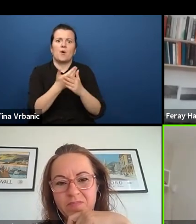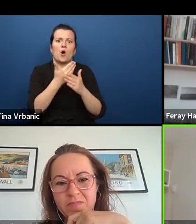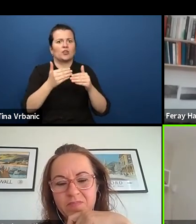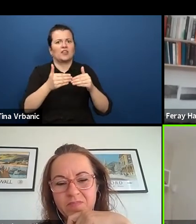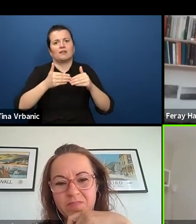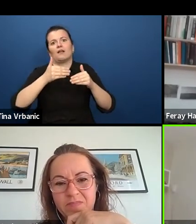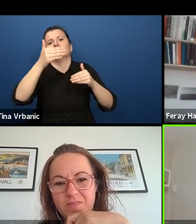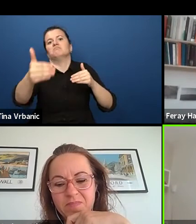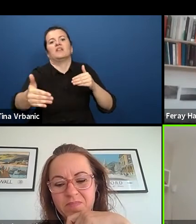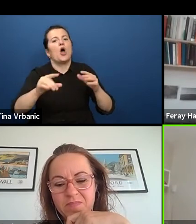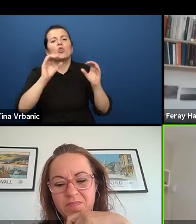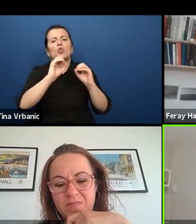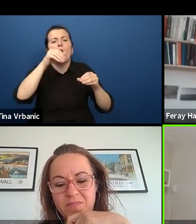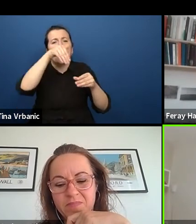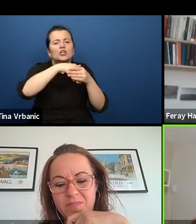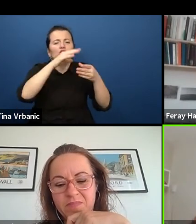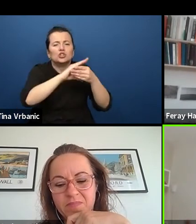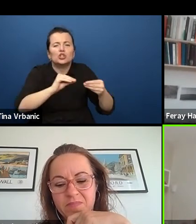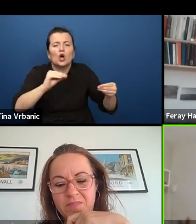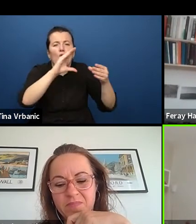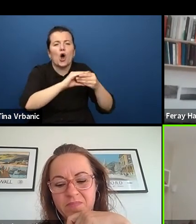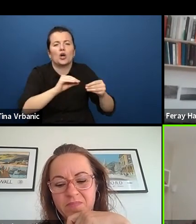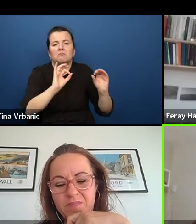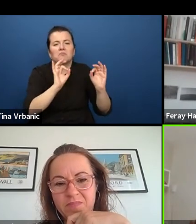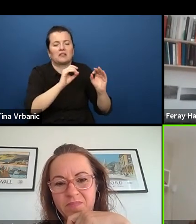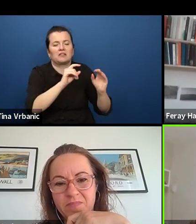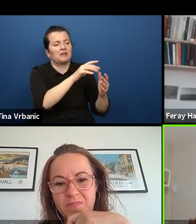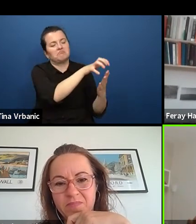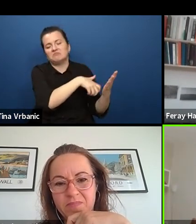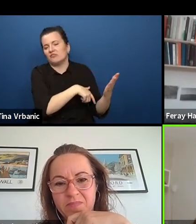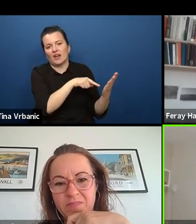And we tested it in a second grade